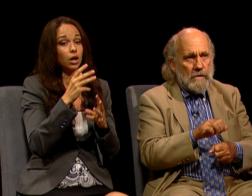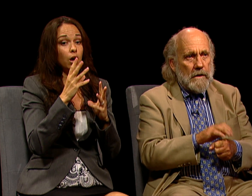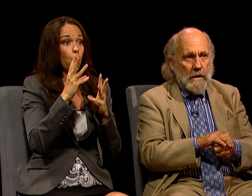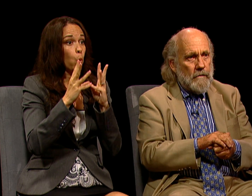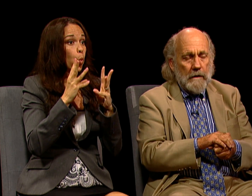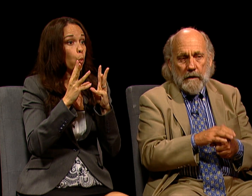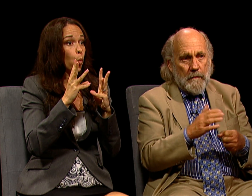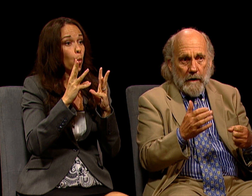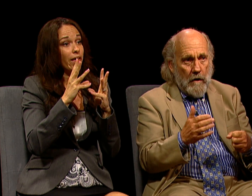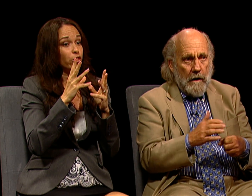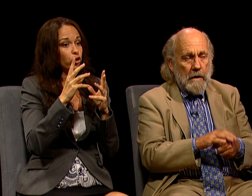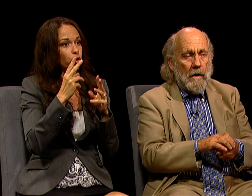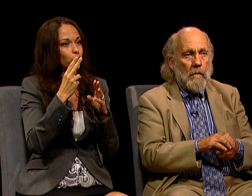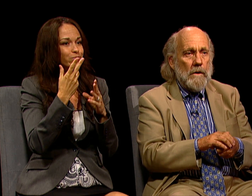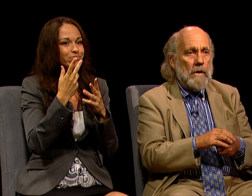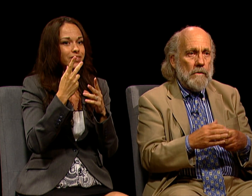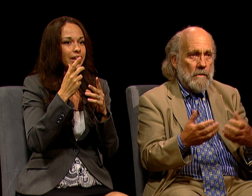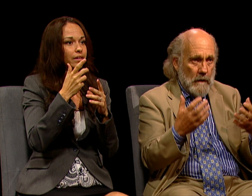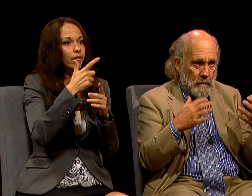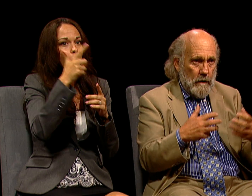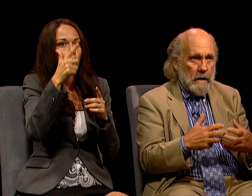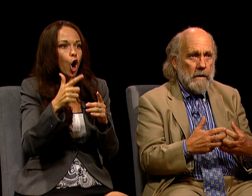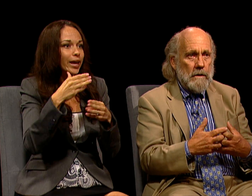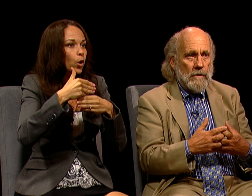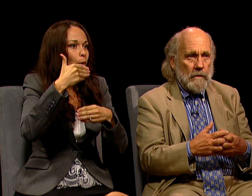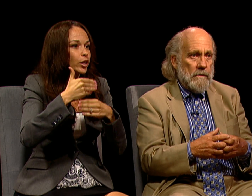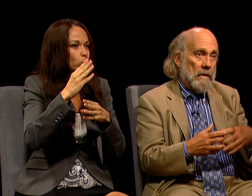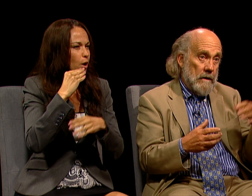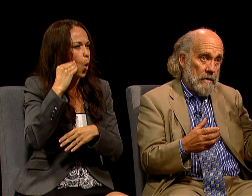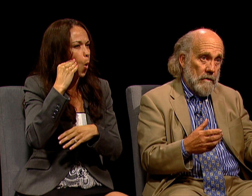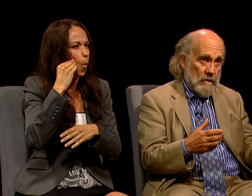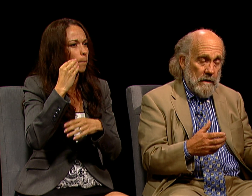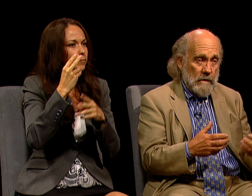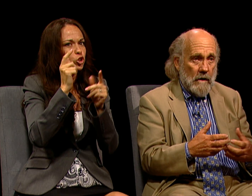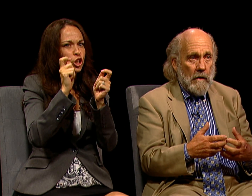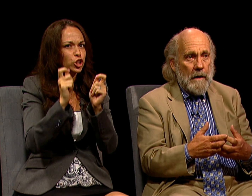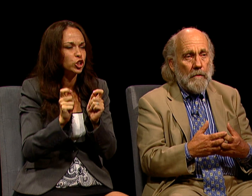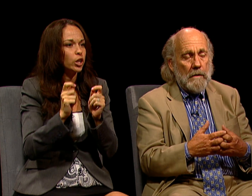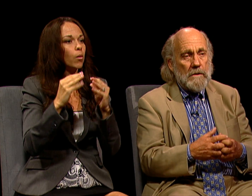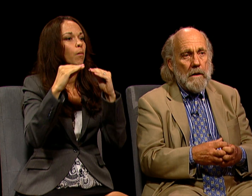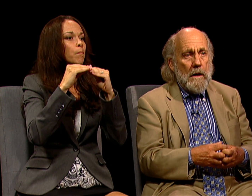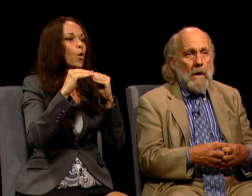SIGNIFICANTLY BY CAULKING OUR WINDOWS OR BY PUTTING IN ADDITIONAL INSULATION OR CHANGING OUR LIGHT BULBS